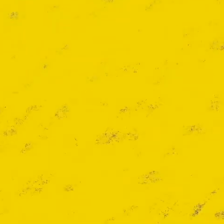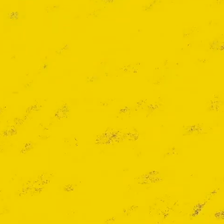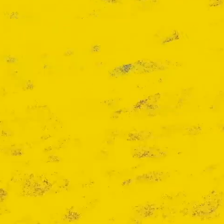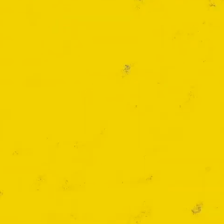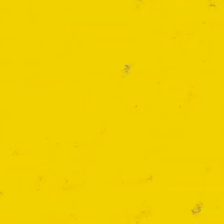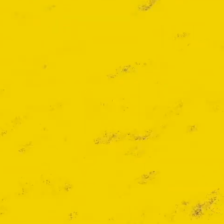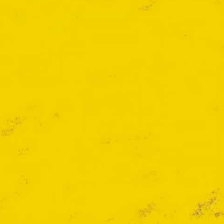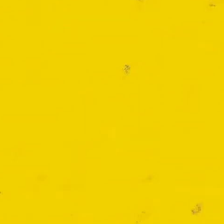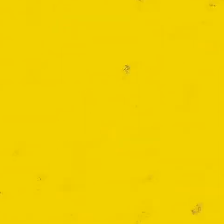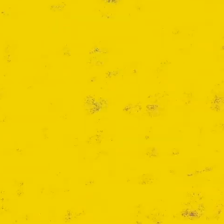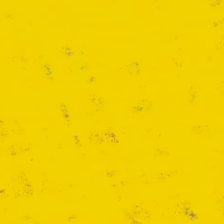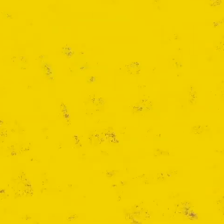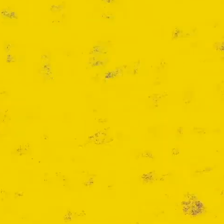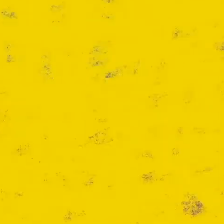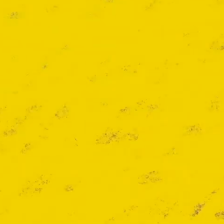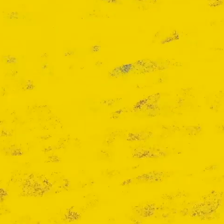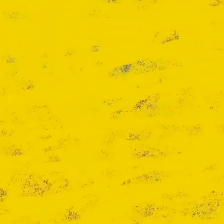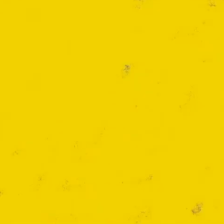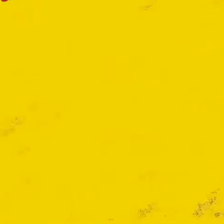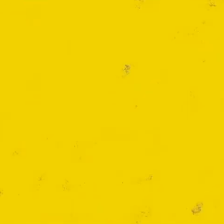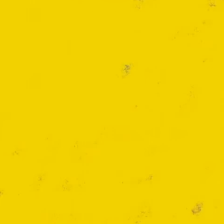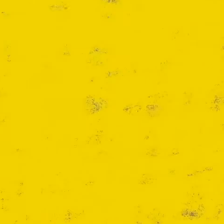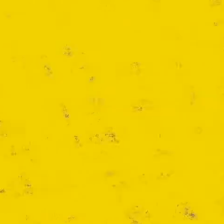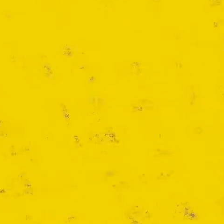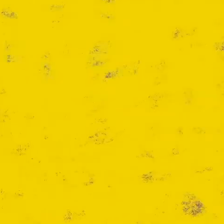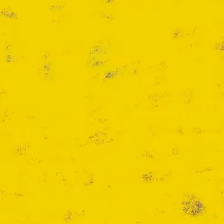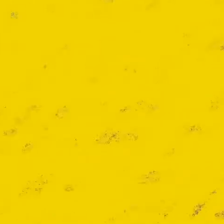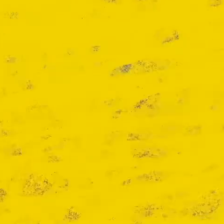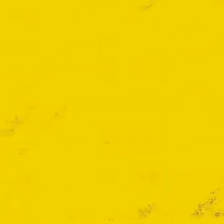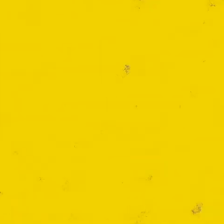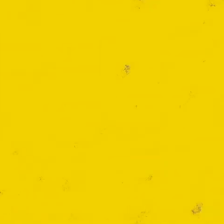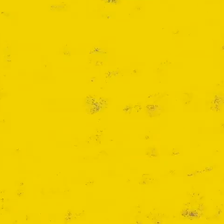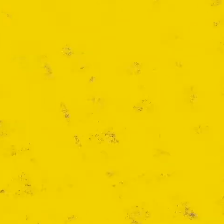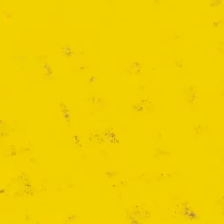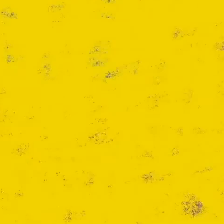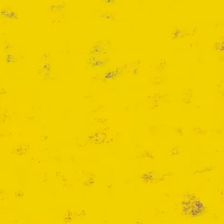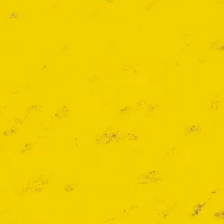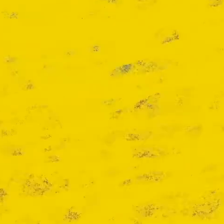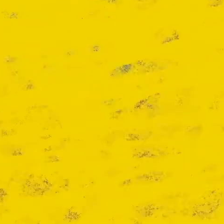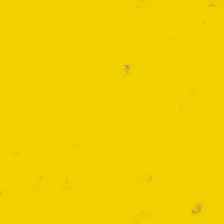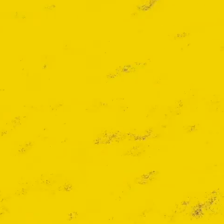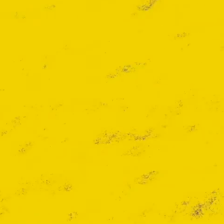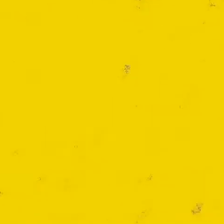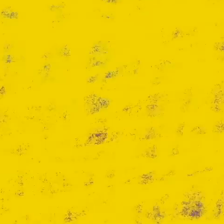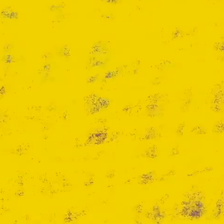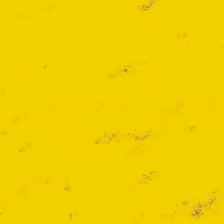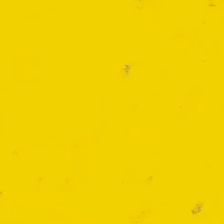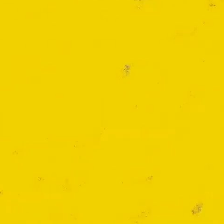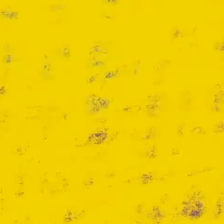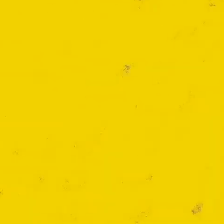Musical Mouse - Butterfly -